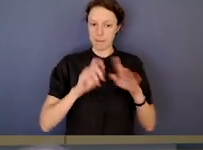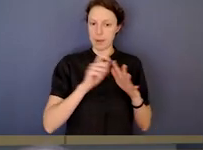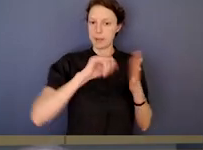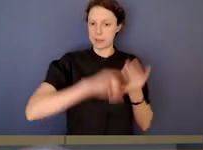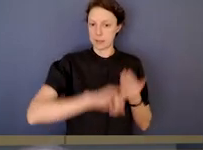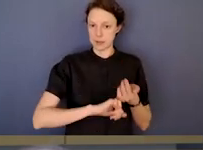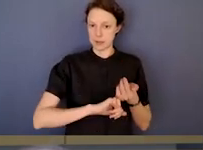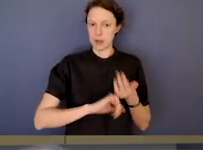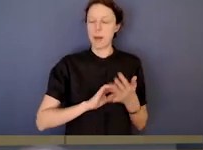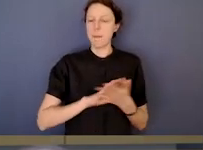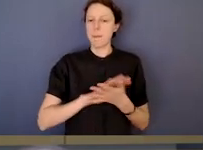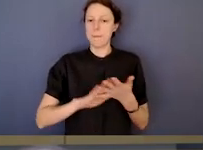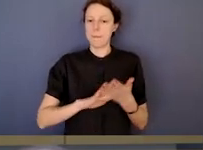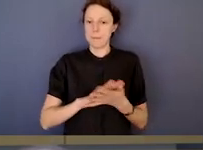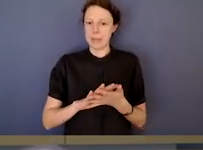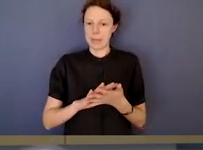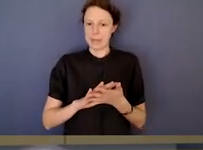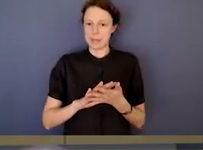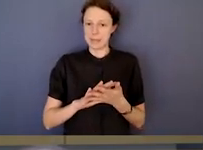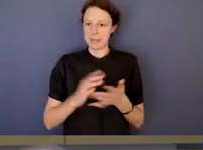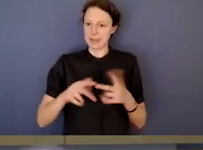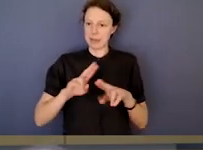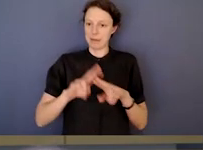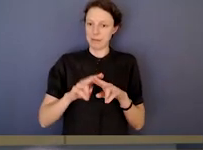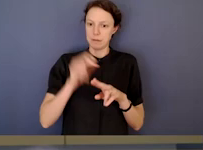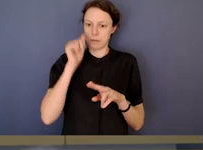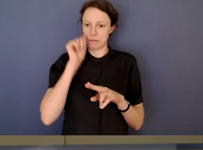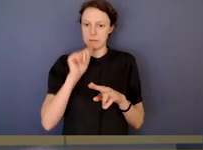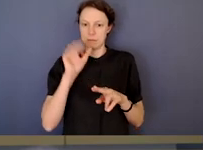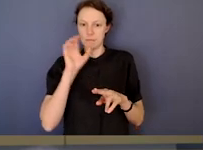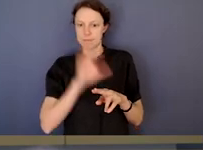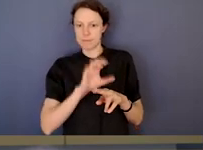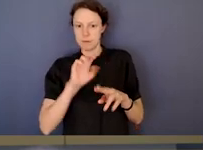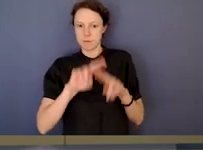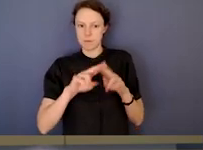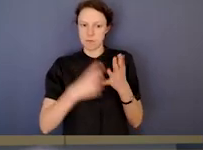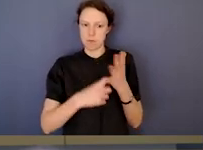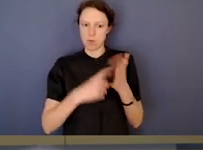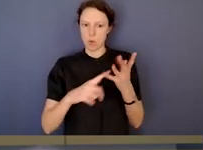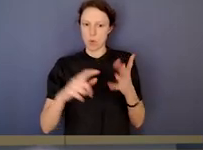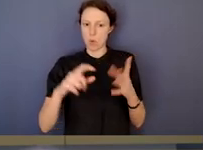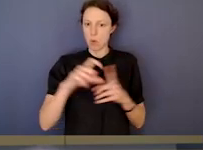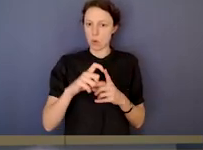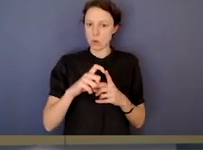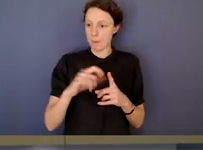If it's an instance of fraud is there any reason why, for example,